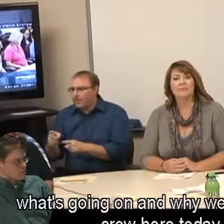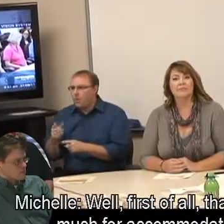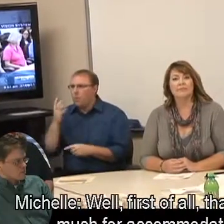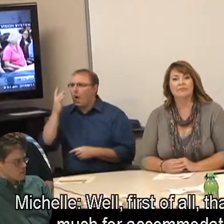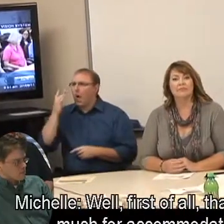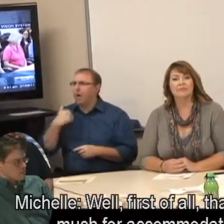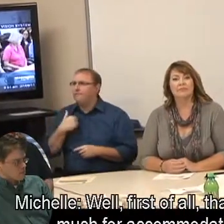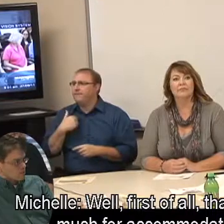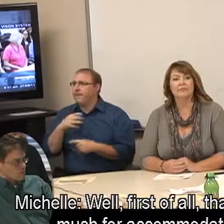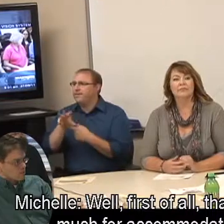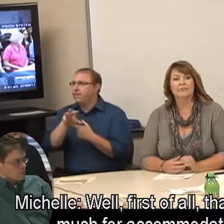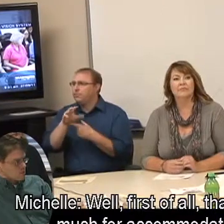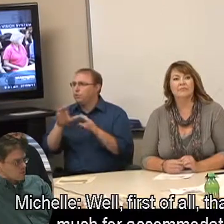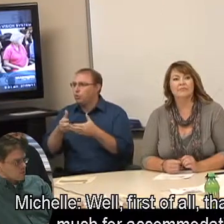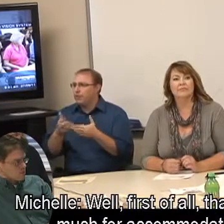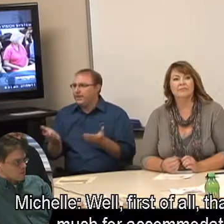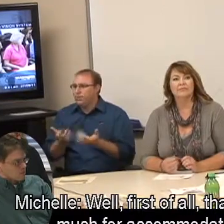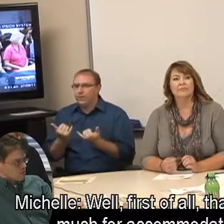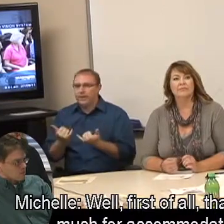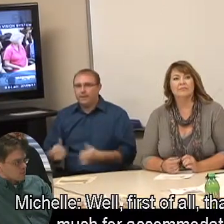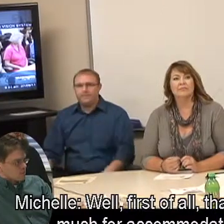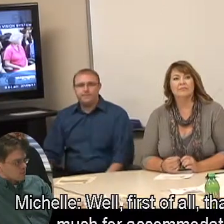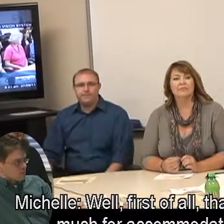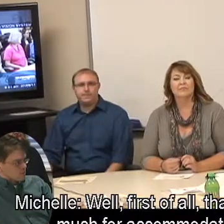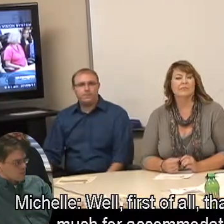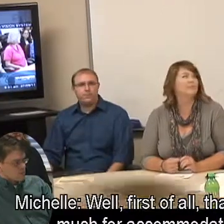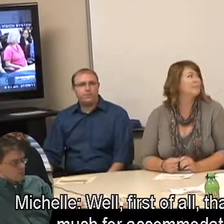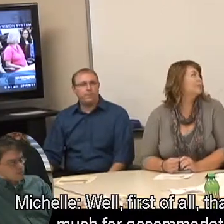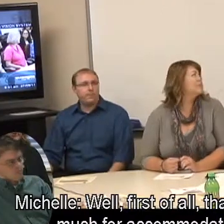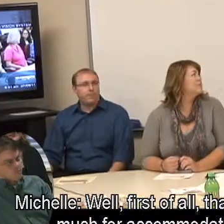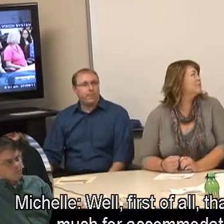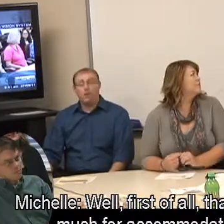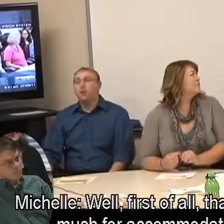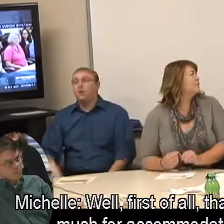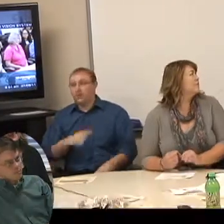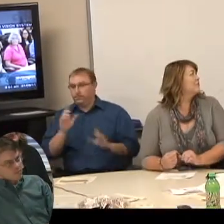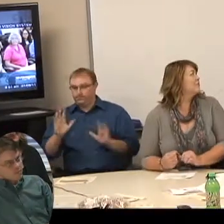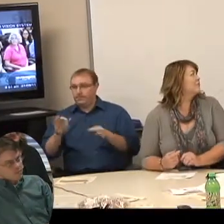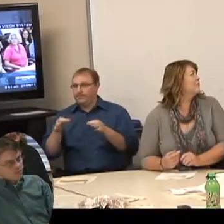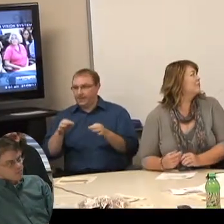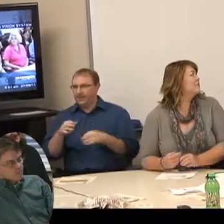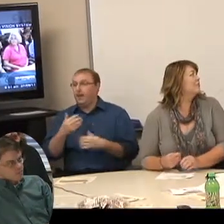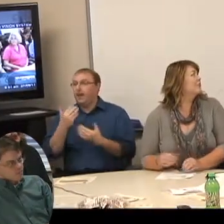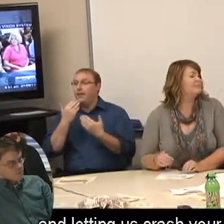Michelle: Well, first of all, thank you very much for accommodating us